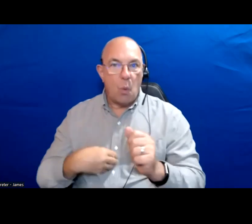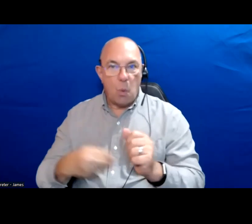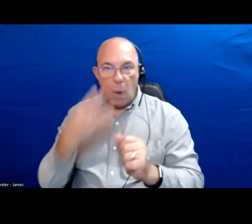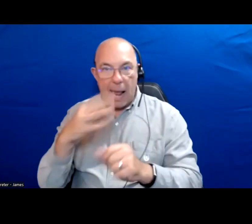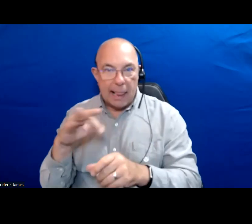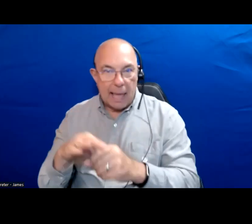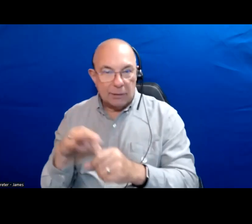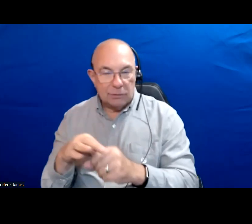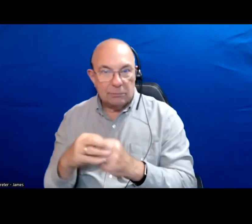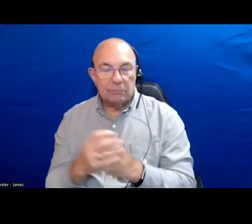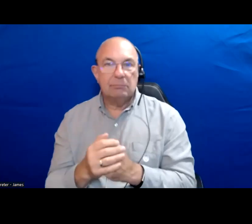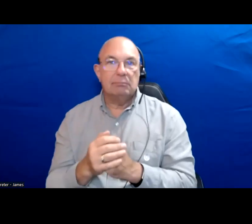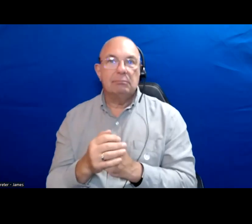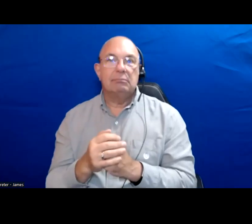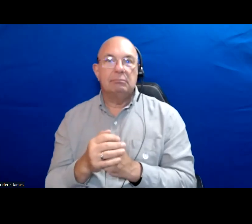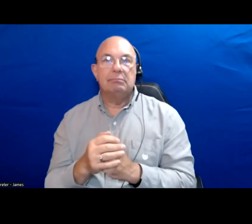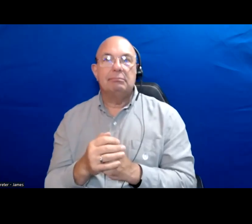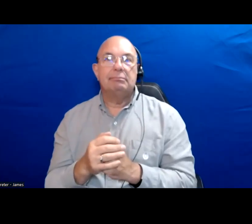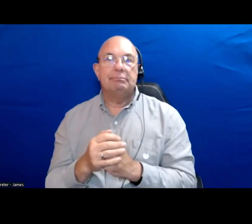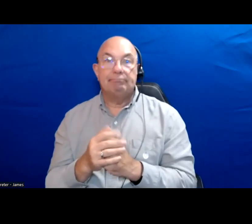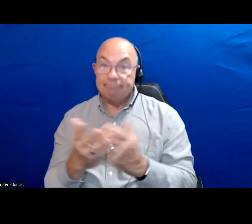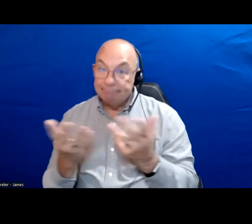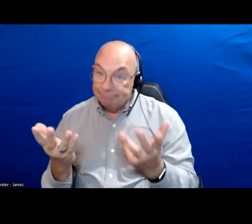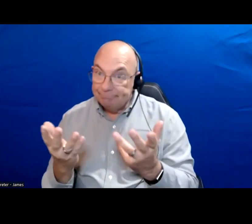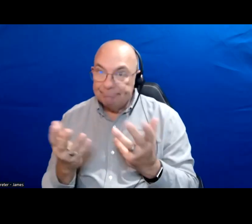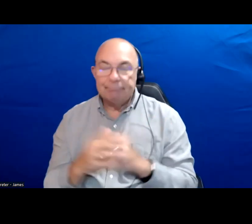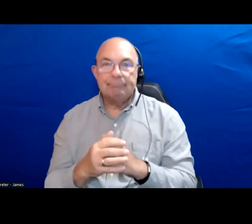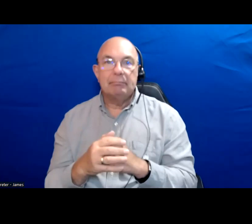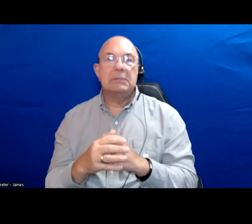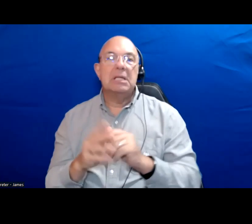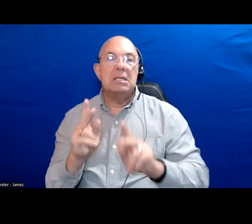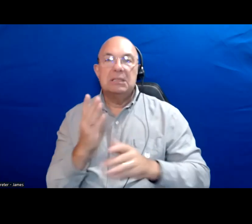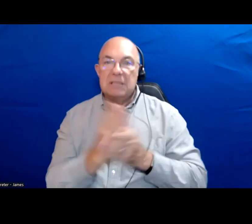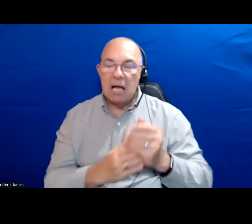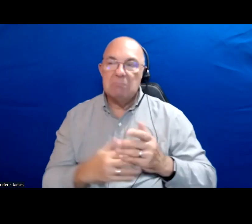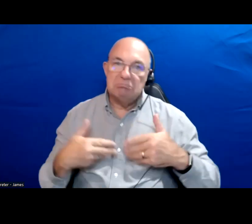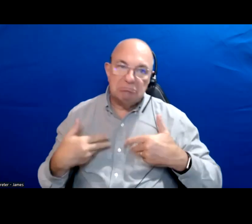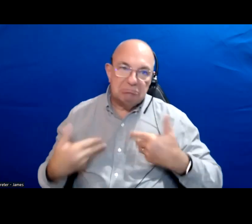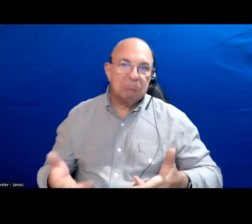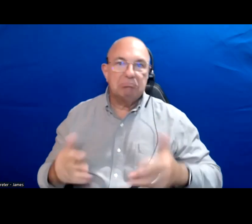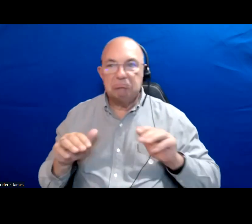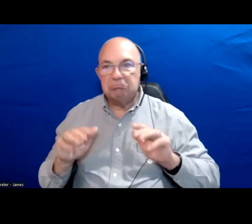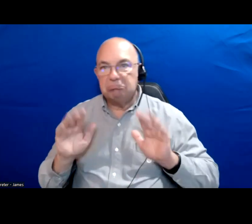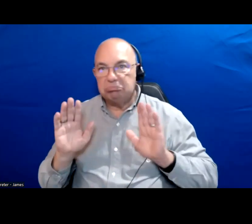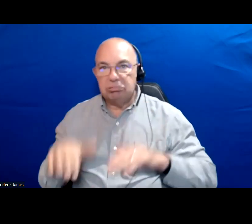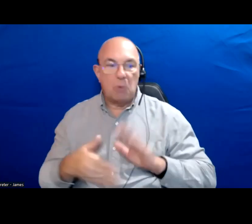Some people argue no, much more accepting of that and may have run for office themselves.